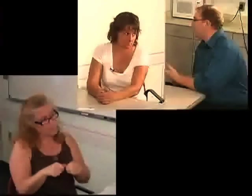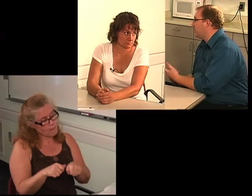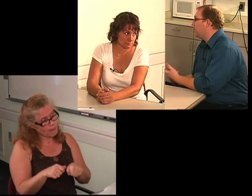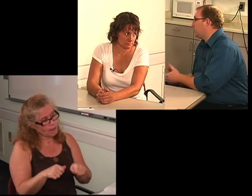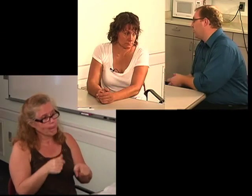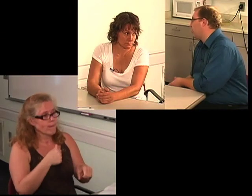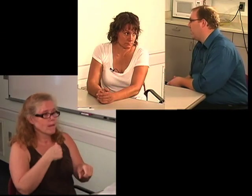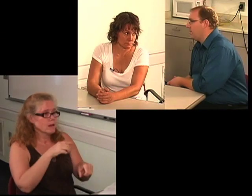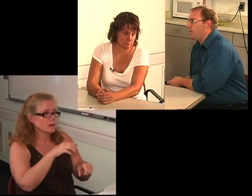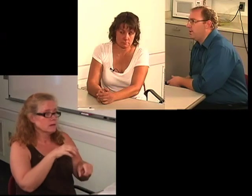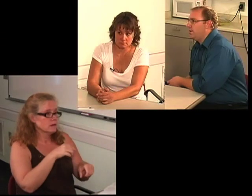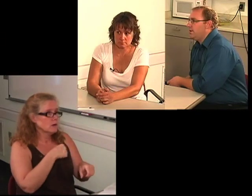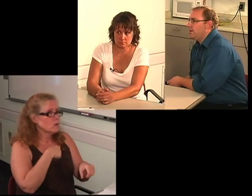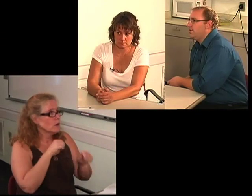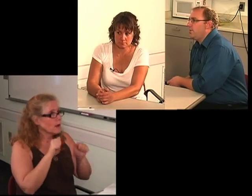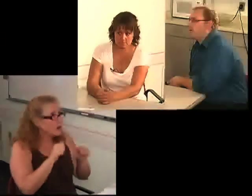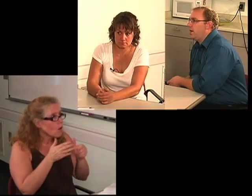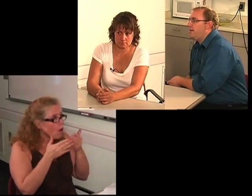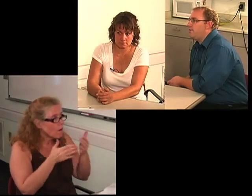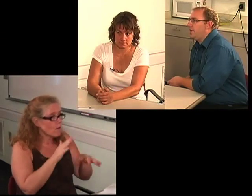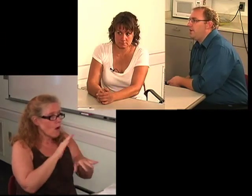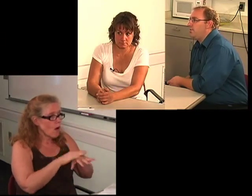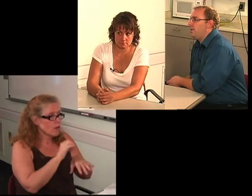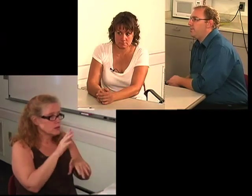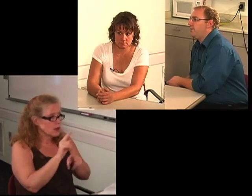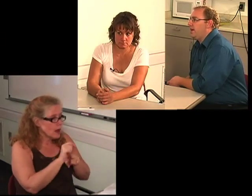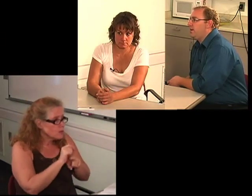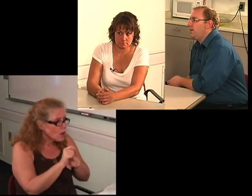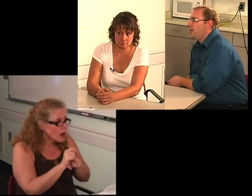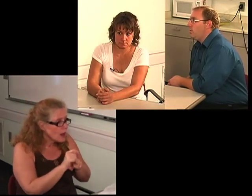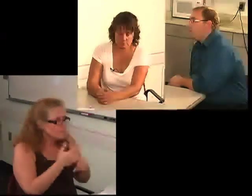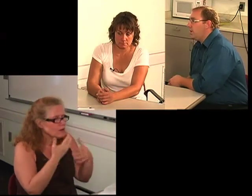having additional training or some other kind of training that we can provide.